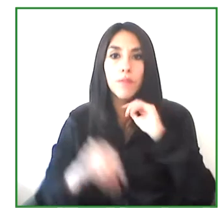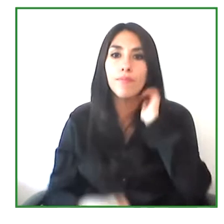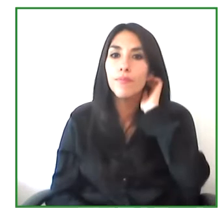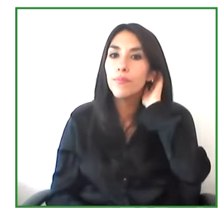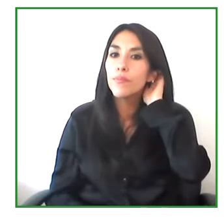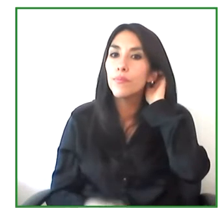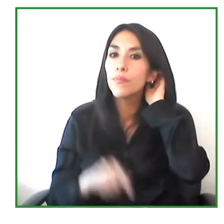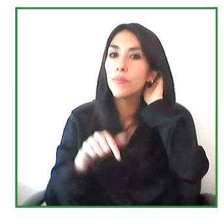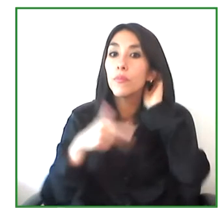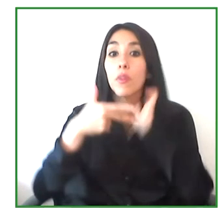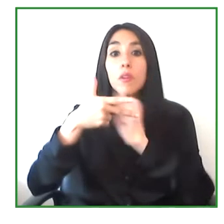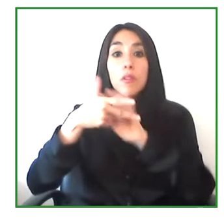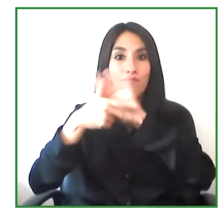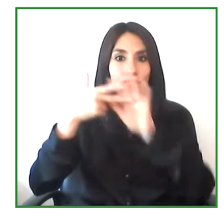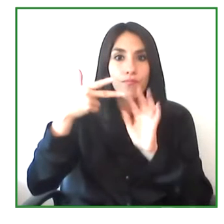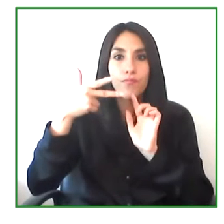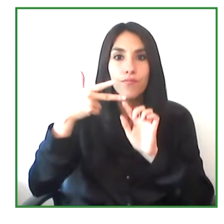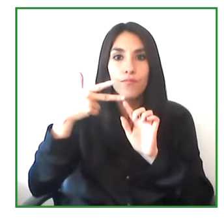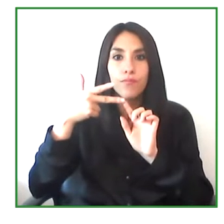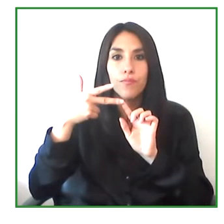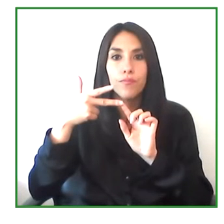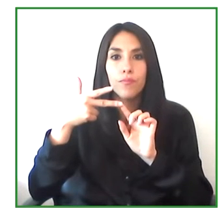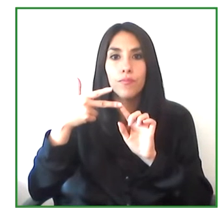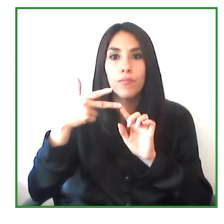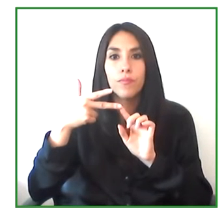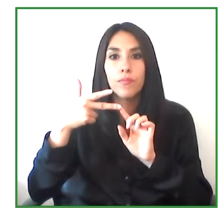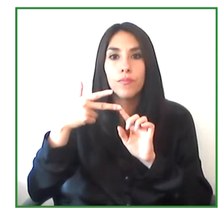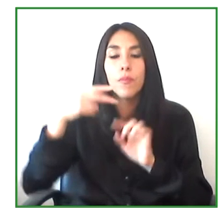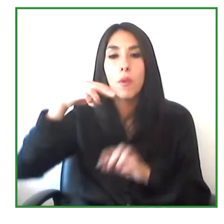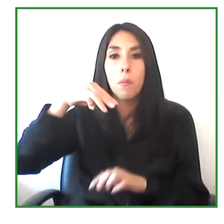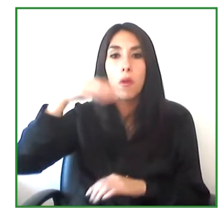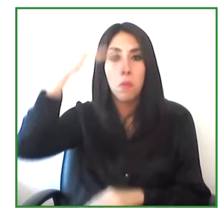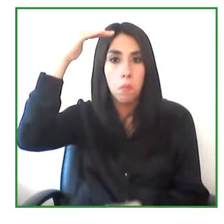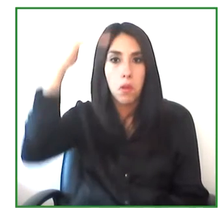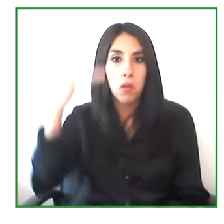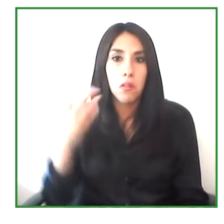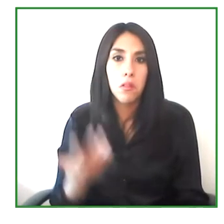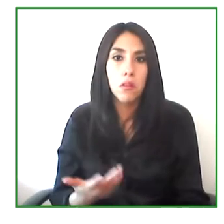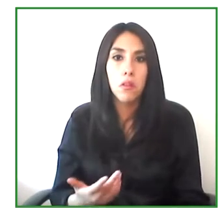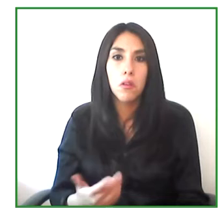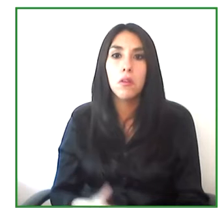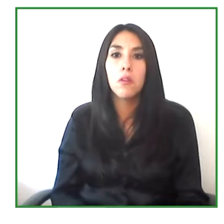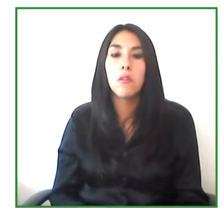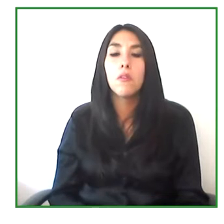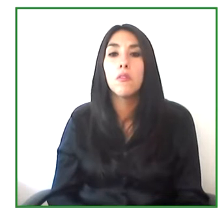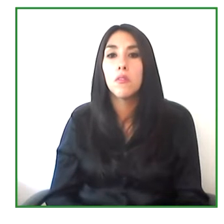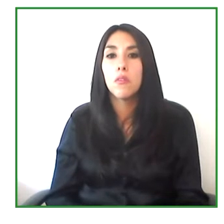which is a message therapy, gastronomy and administration.